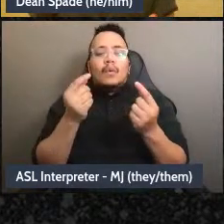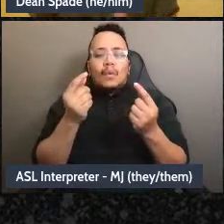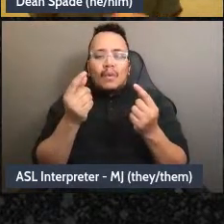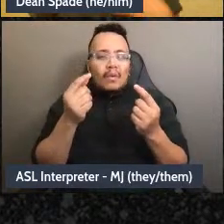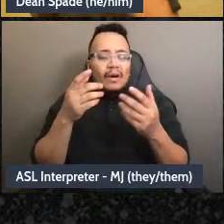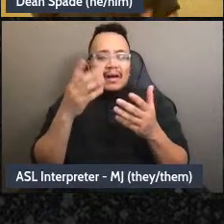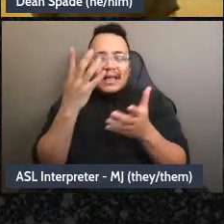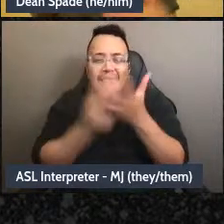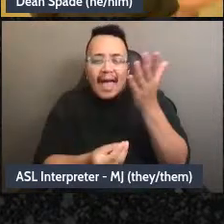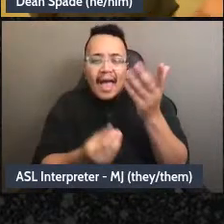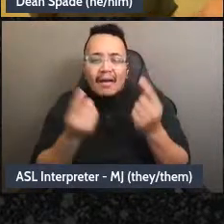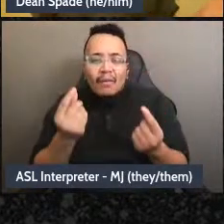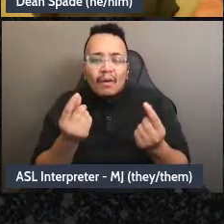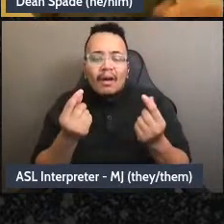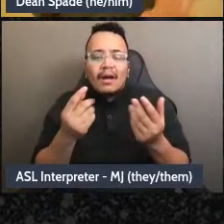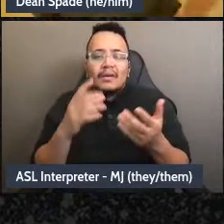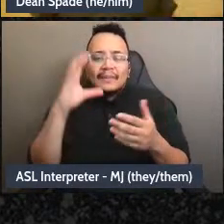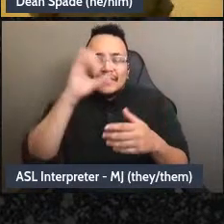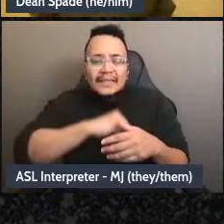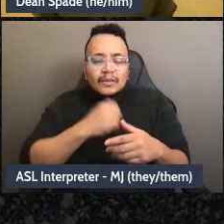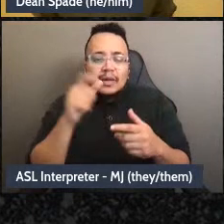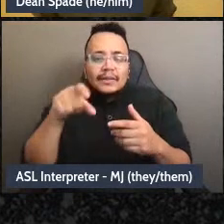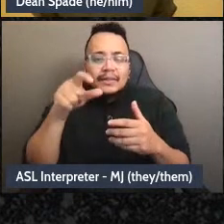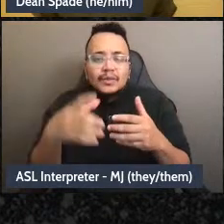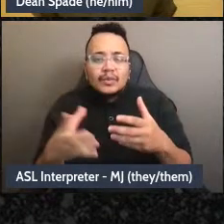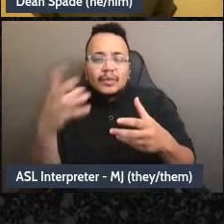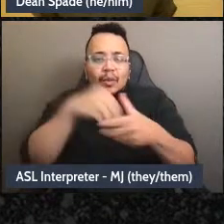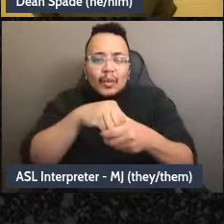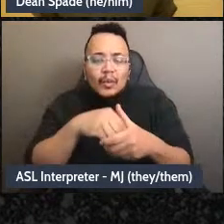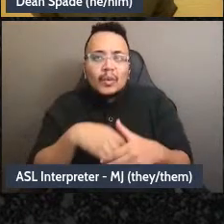creating an environment that's unfriendly and keeping some people out of our group